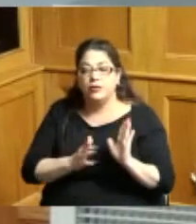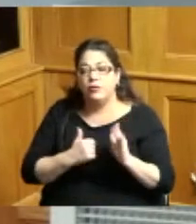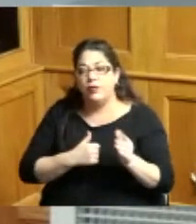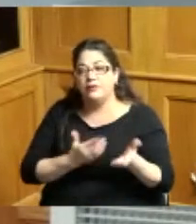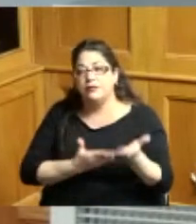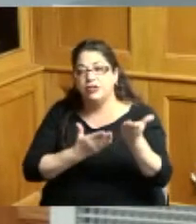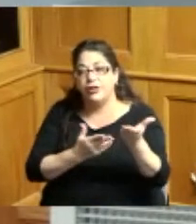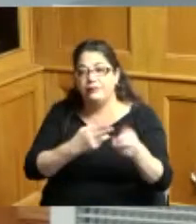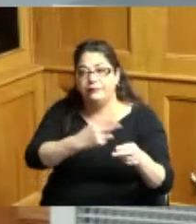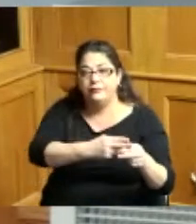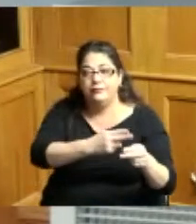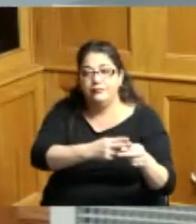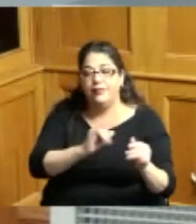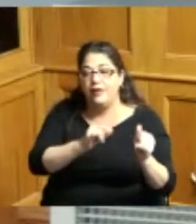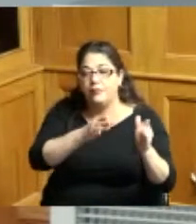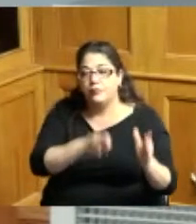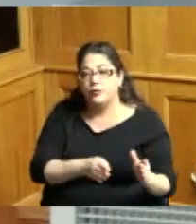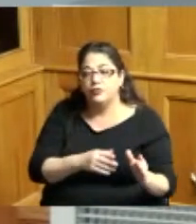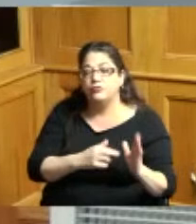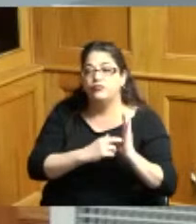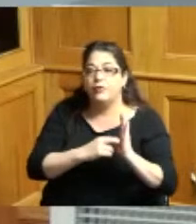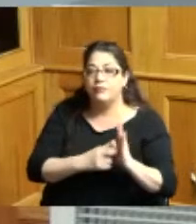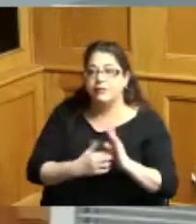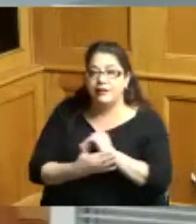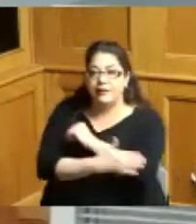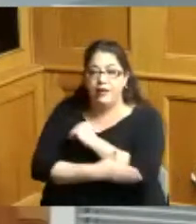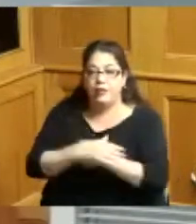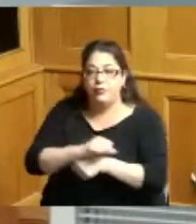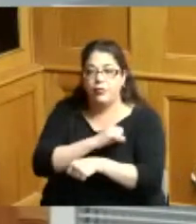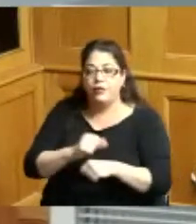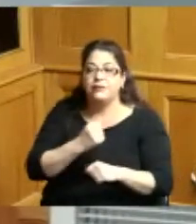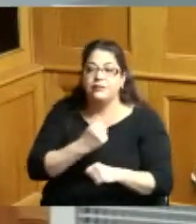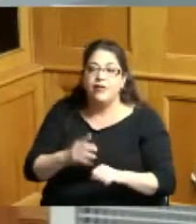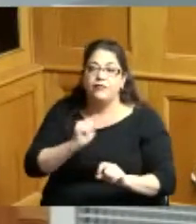is is an attorney who has represented county employees on several other lawsuits